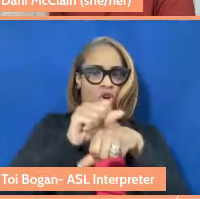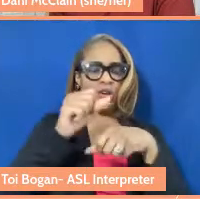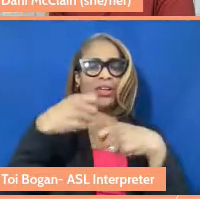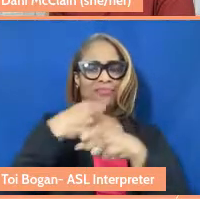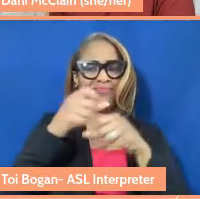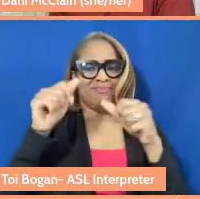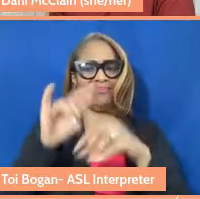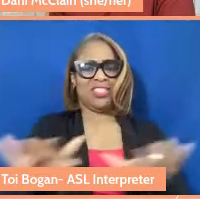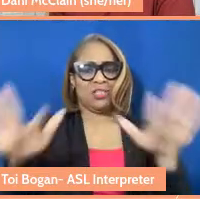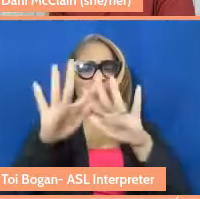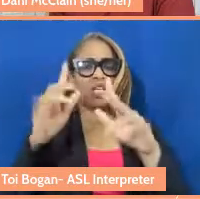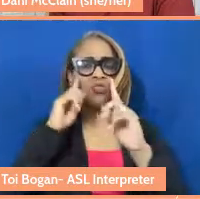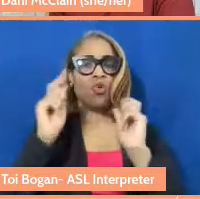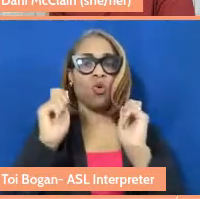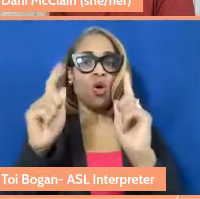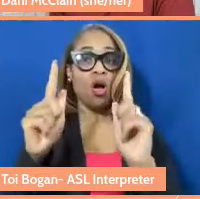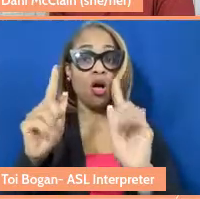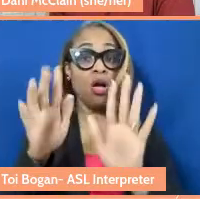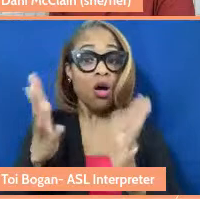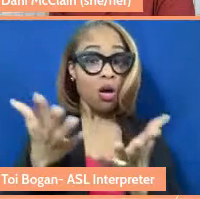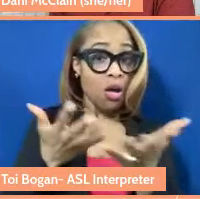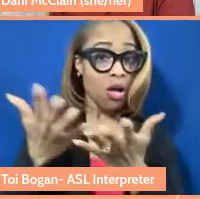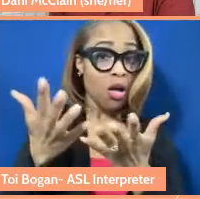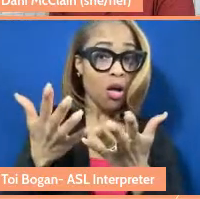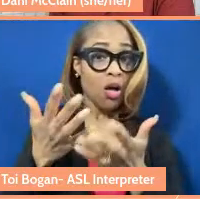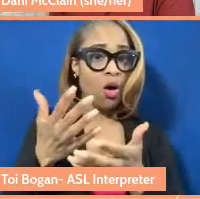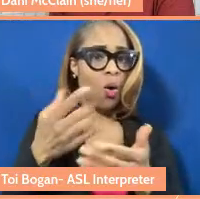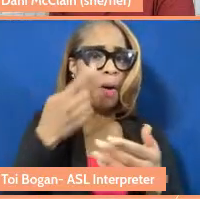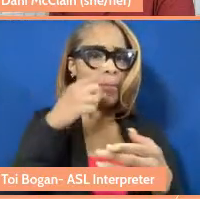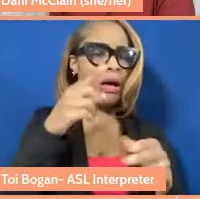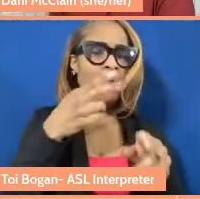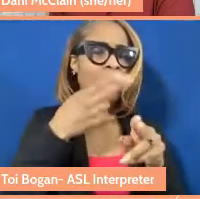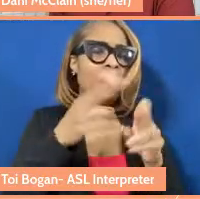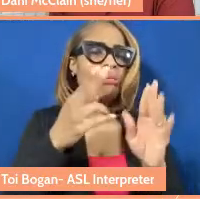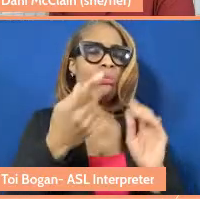Just to close out- [crosstalk 01:13:57]. ... Oh, go ahead, john. Yeah, yeah, go ahead. ... I want to lift up one thing Kristina said